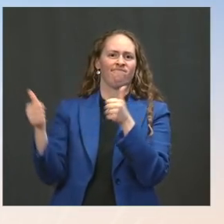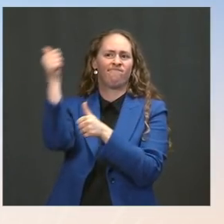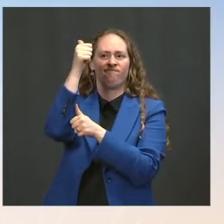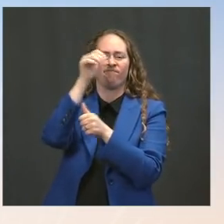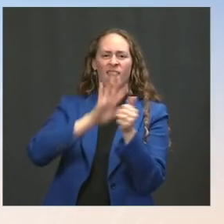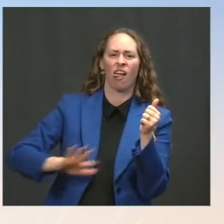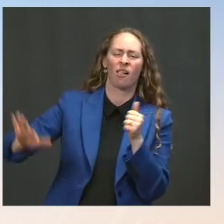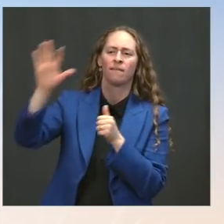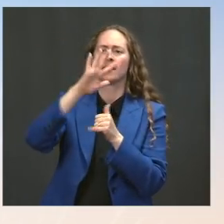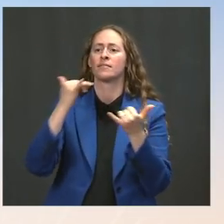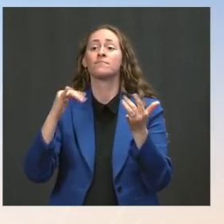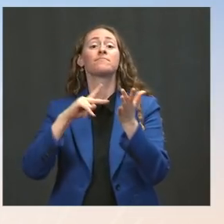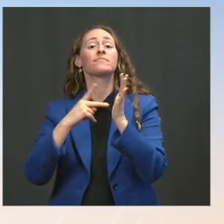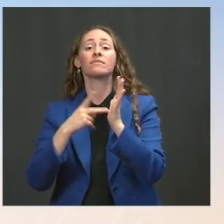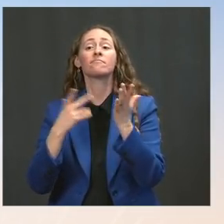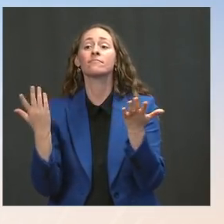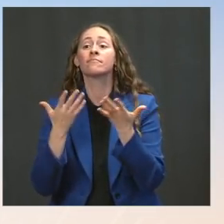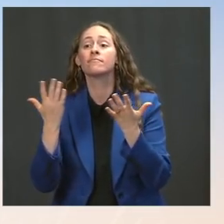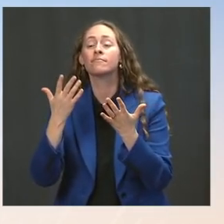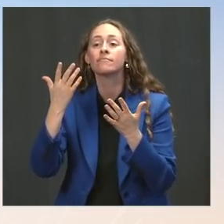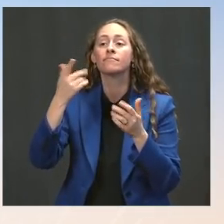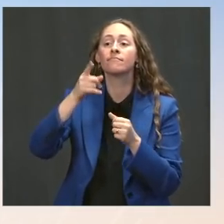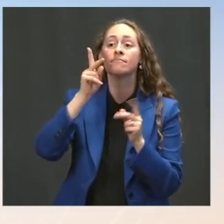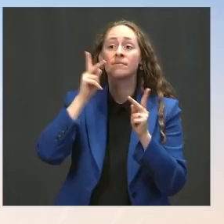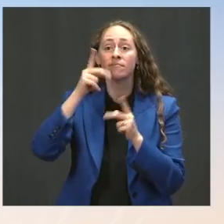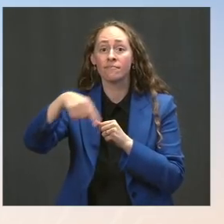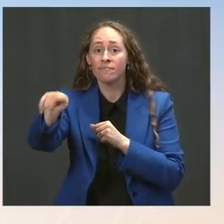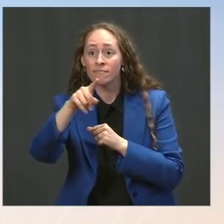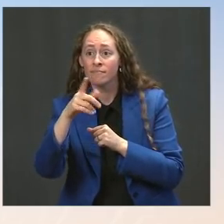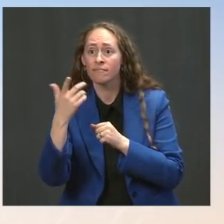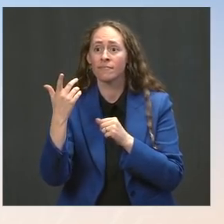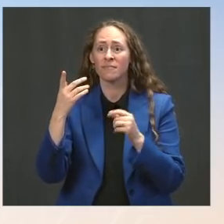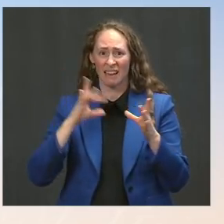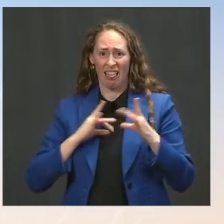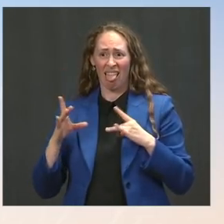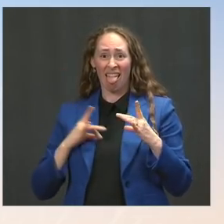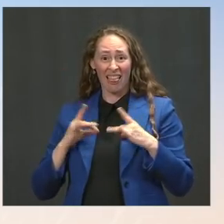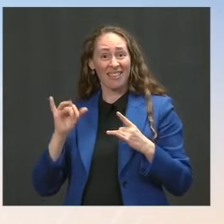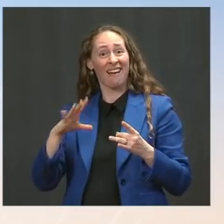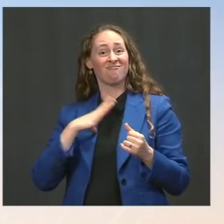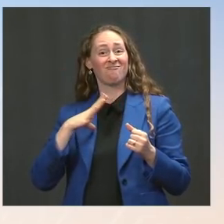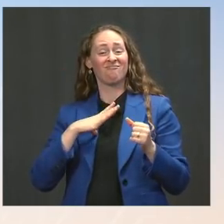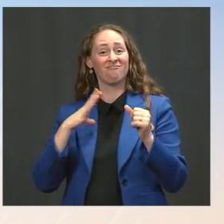who have the Delta variant is the right step. They -- and also, we see cases rising here at home,